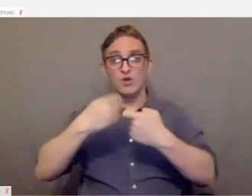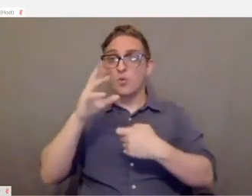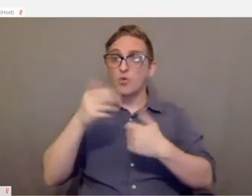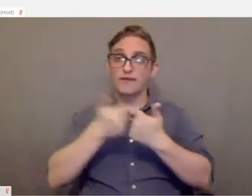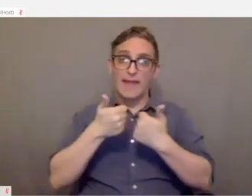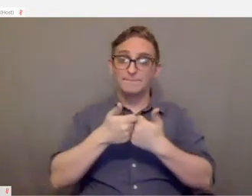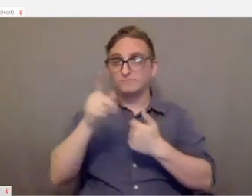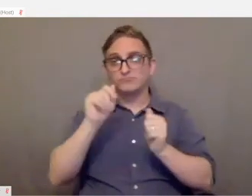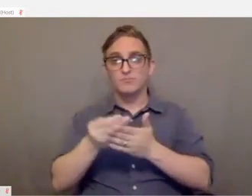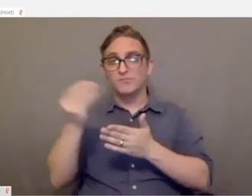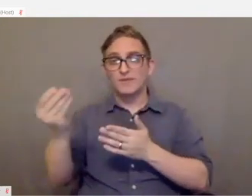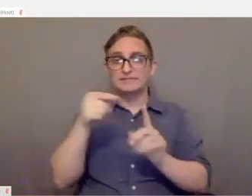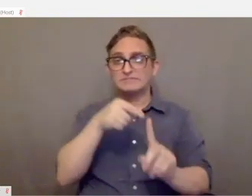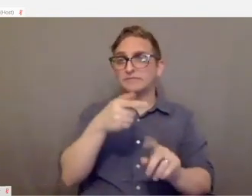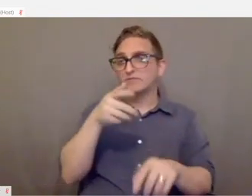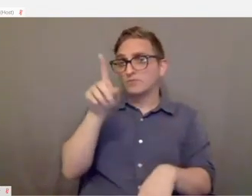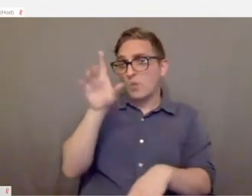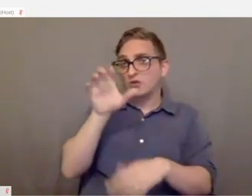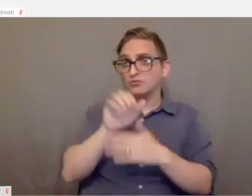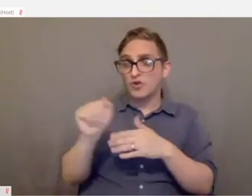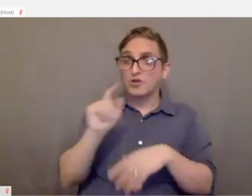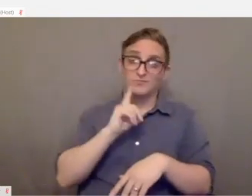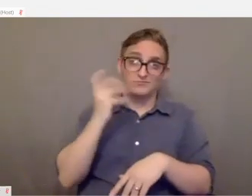It's only $100 which is really amazing.